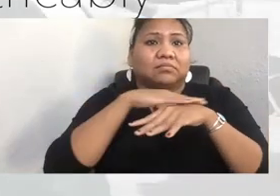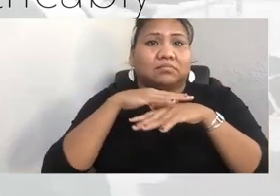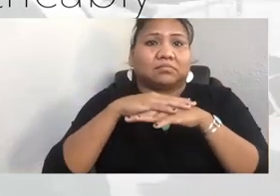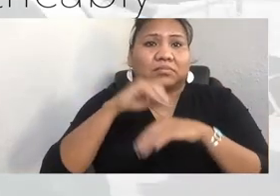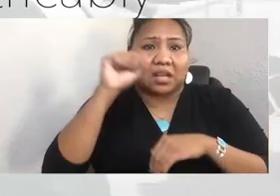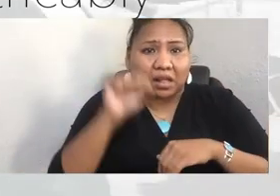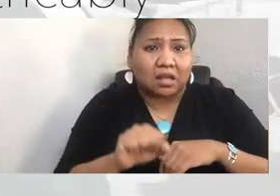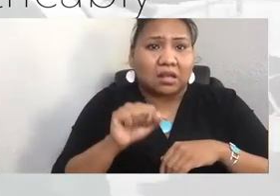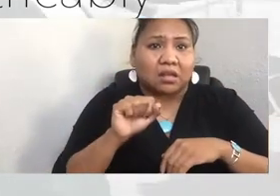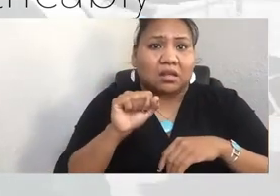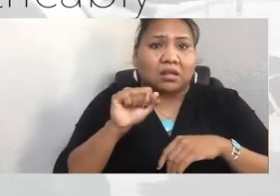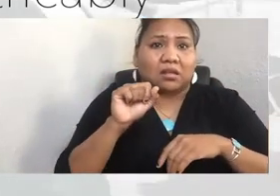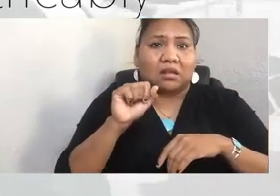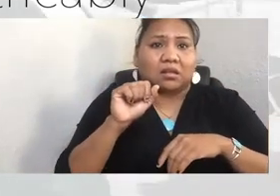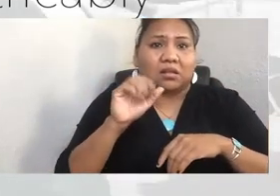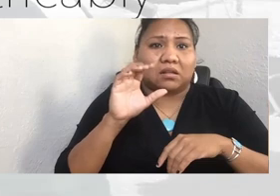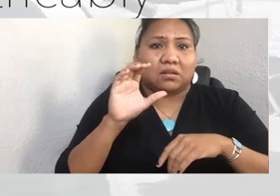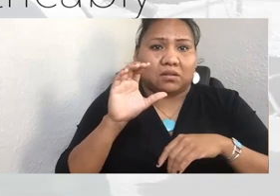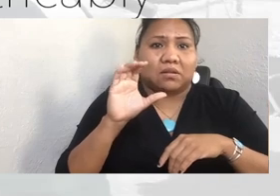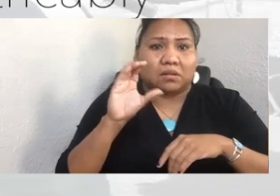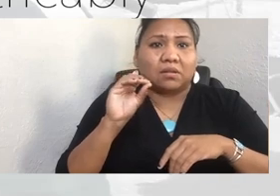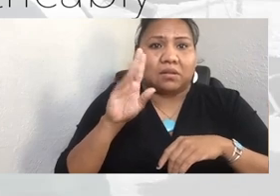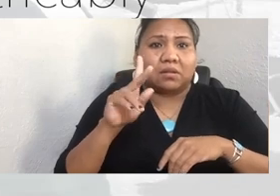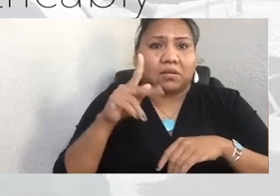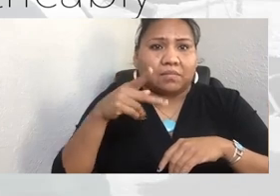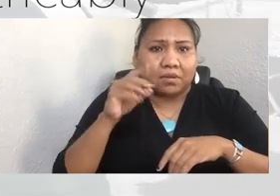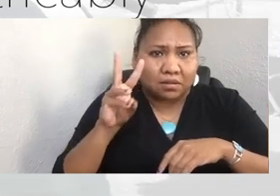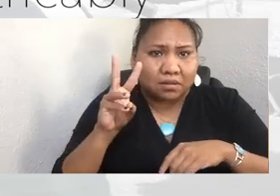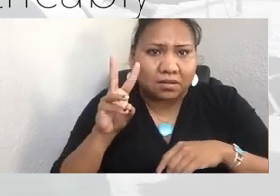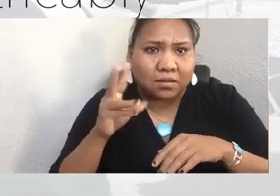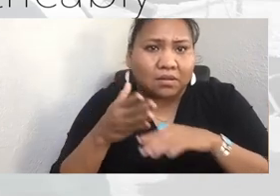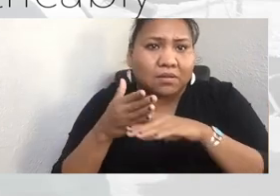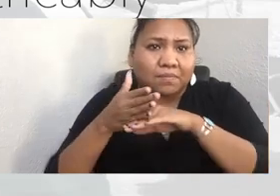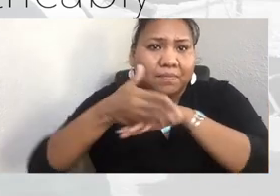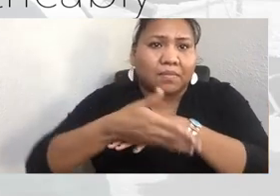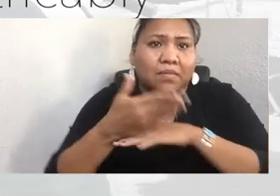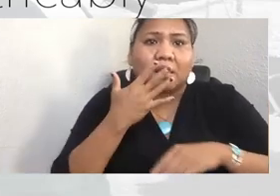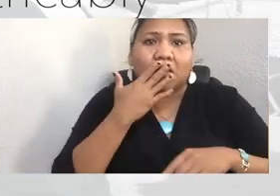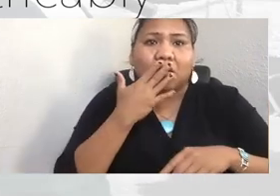Cocopah is the last tribe right along the Colorado River before Mexico. Colin remembers growing up in a mud home.